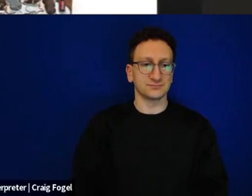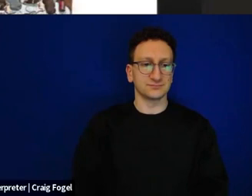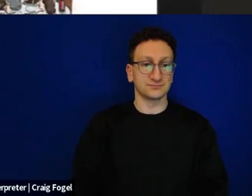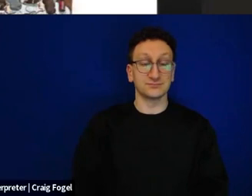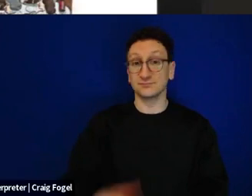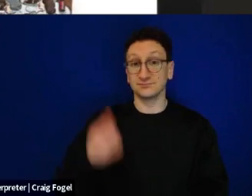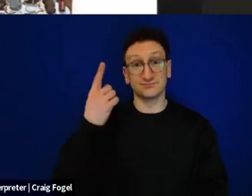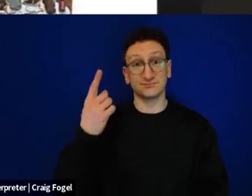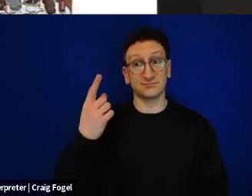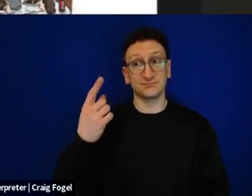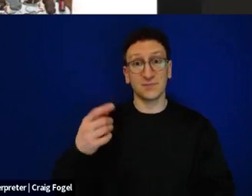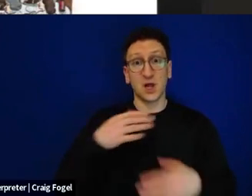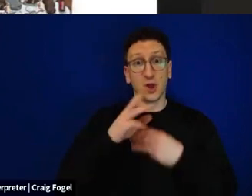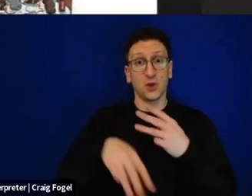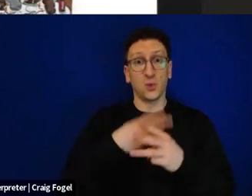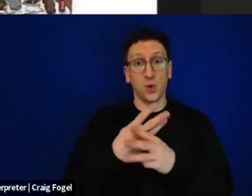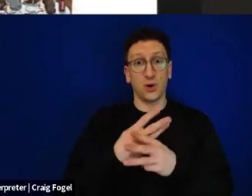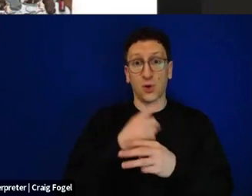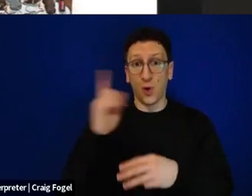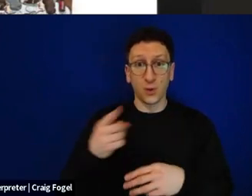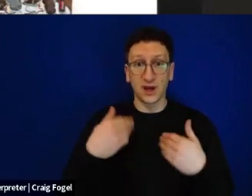happening in the world, as we know. One of the most interesting stories